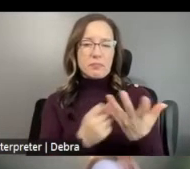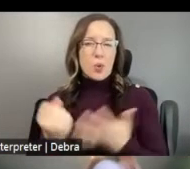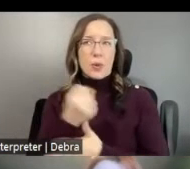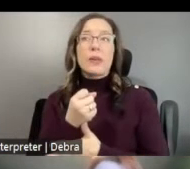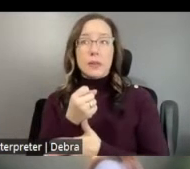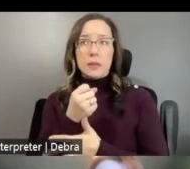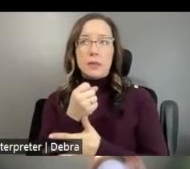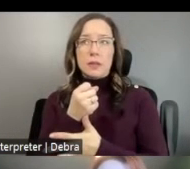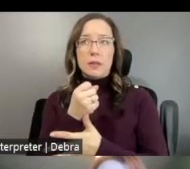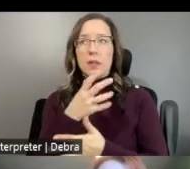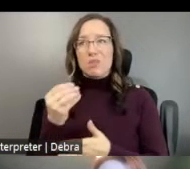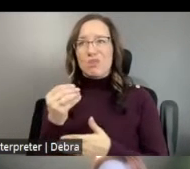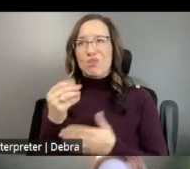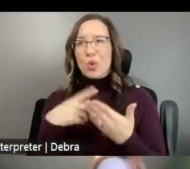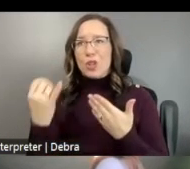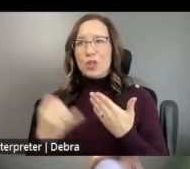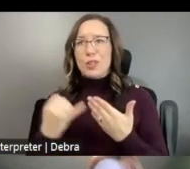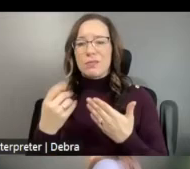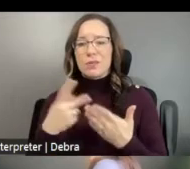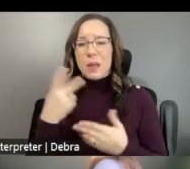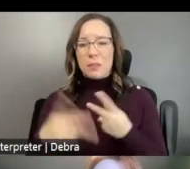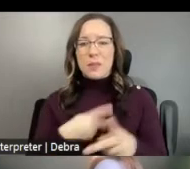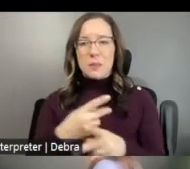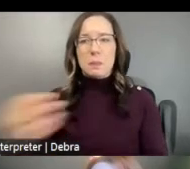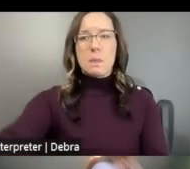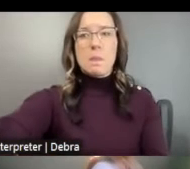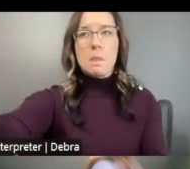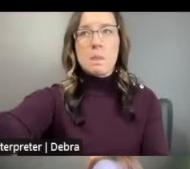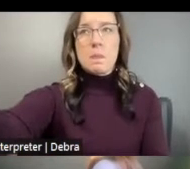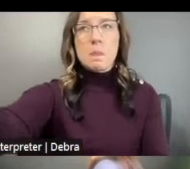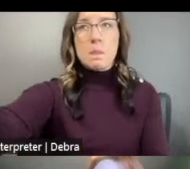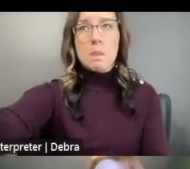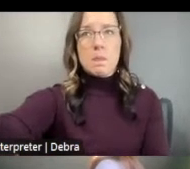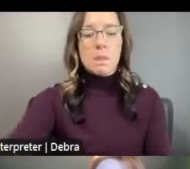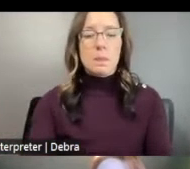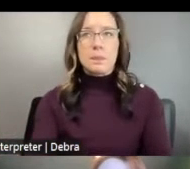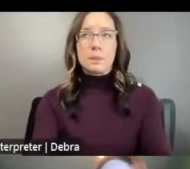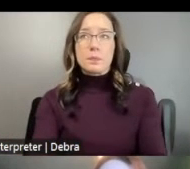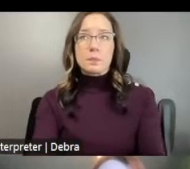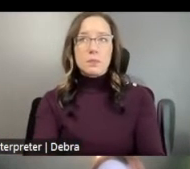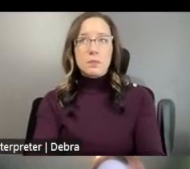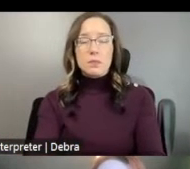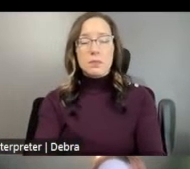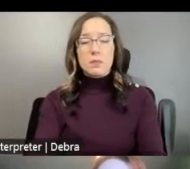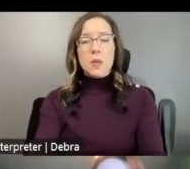PROJECT TYPES AS WELL AS COVERING TIPS FOR APPLYING AND APPLICANT RESOURCES THAT YOU